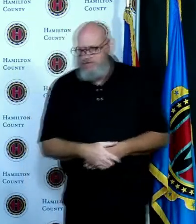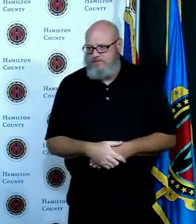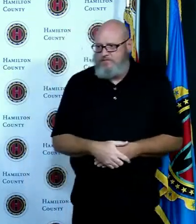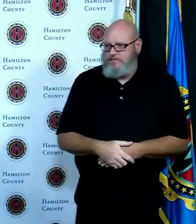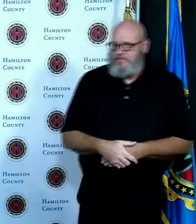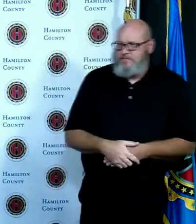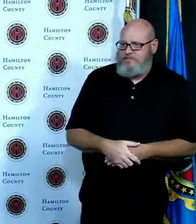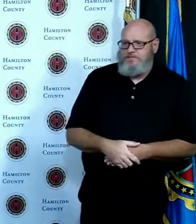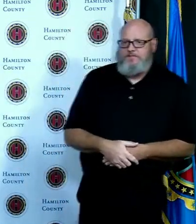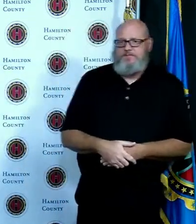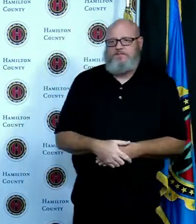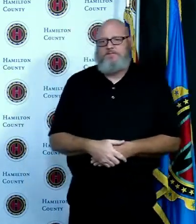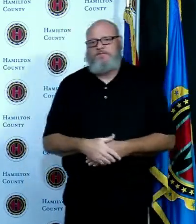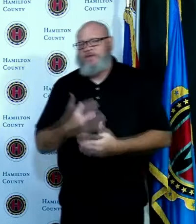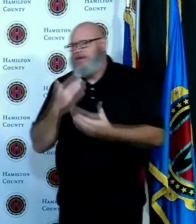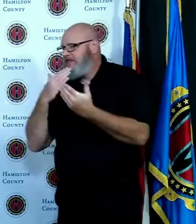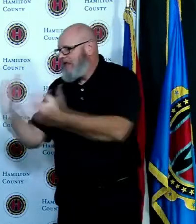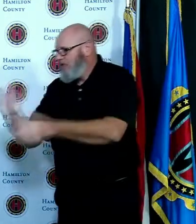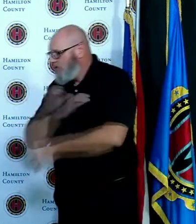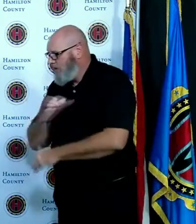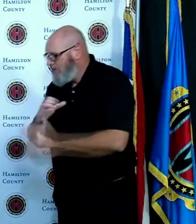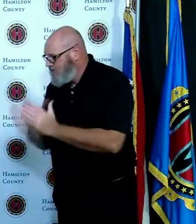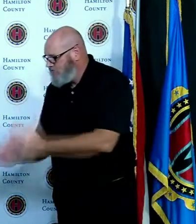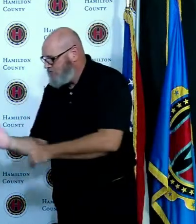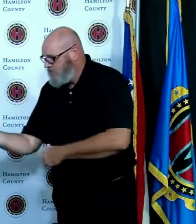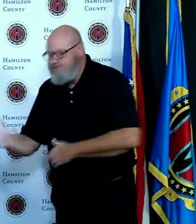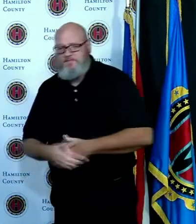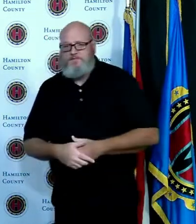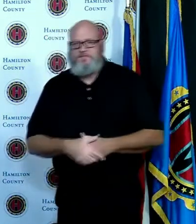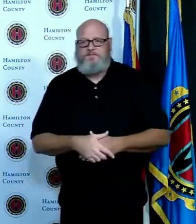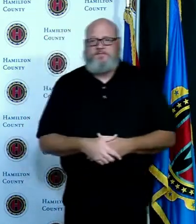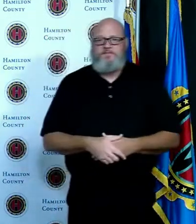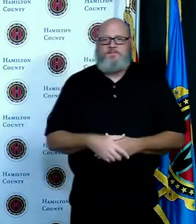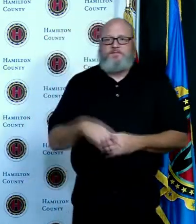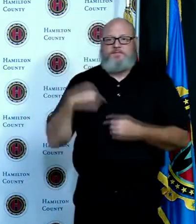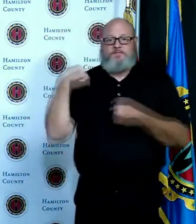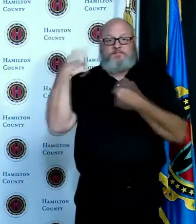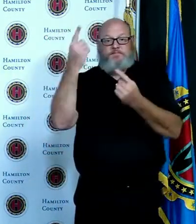thank you Commissioner so over the last seven days we've continued to see an escalation of